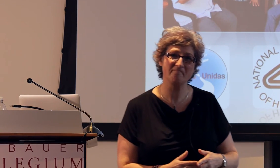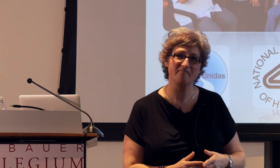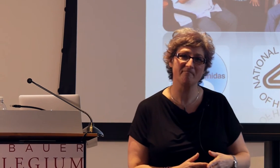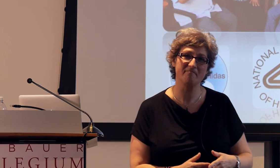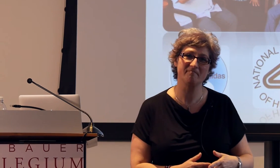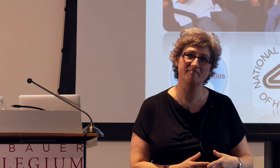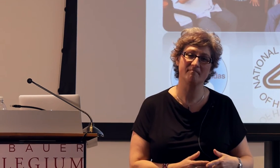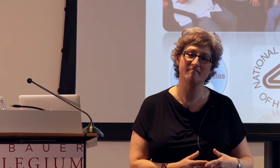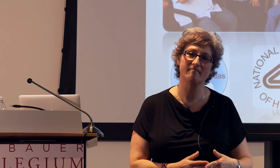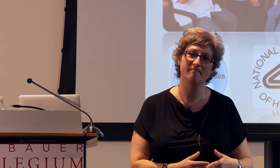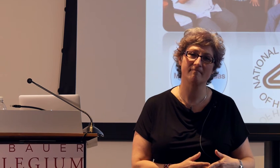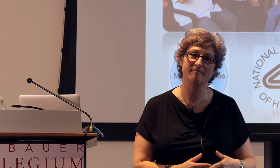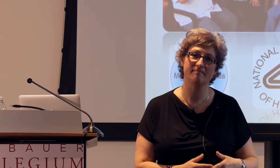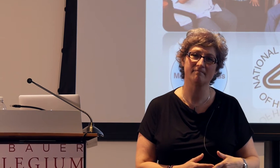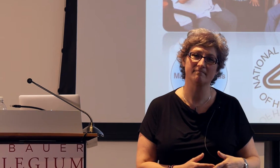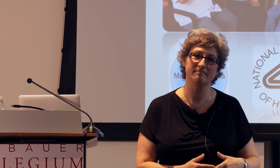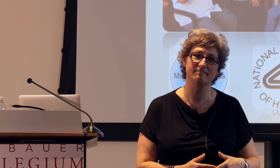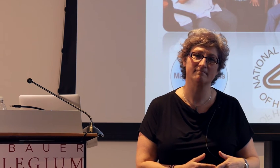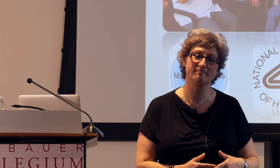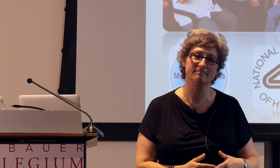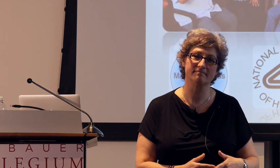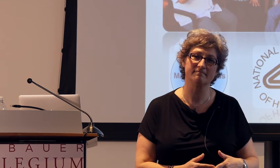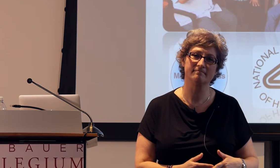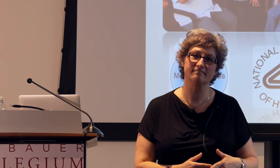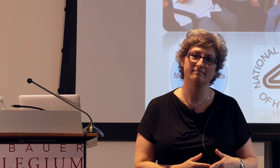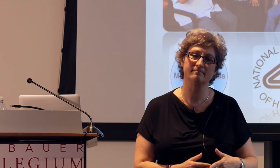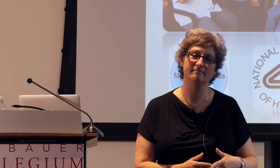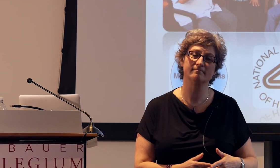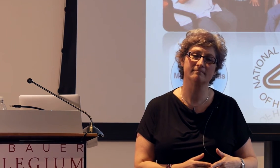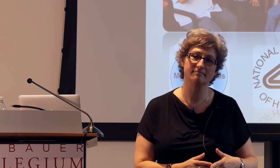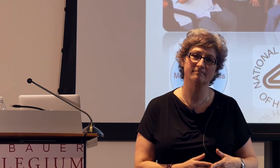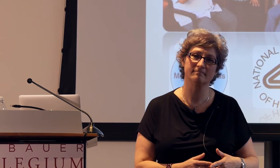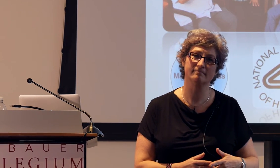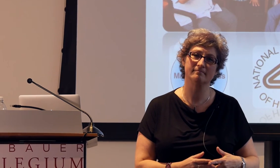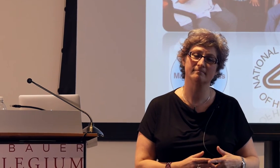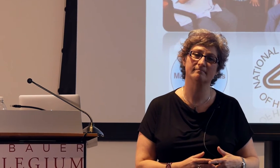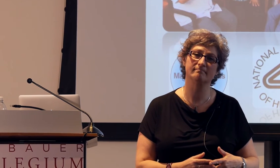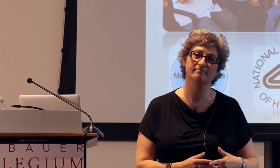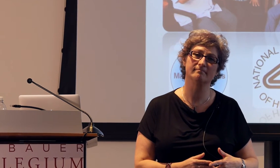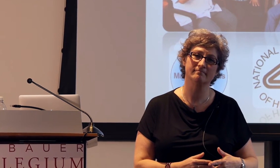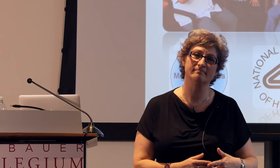is not as stable as the linguistic system, so the kinds of gestures that the parents use,